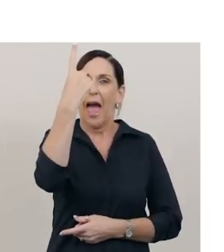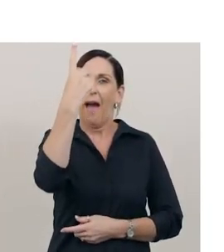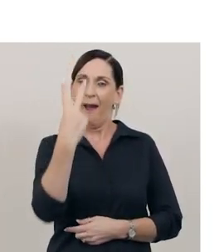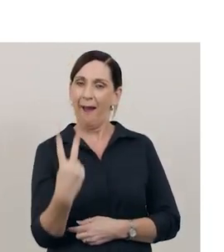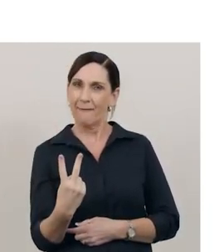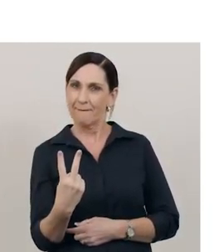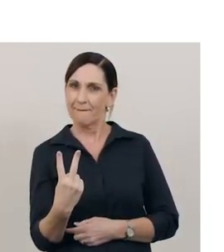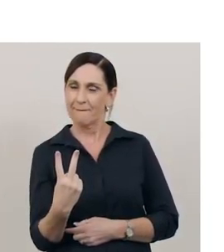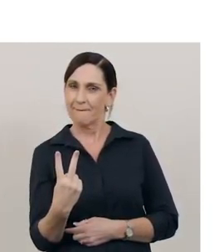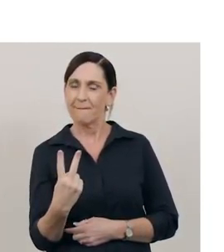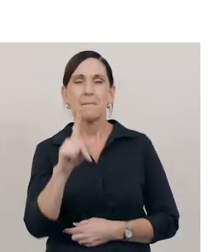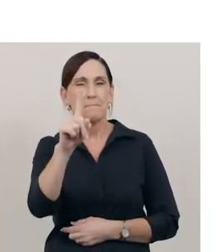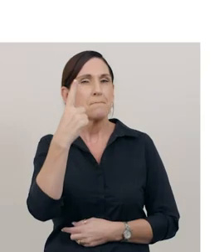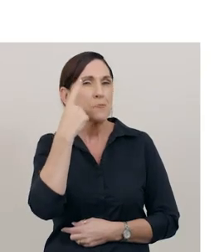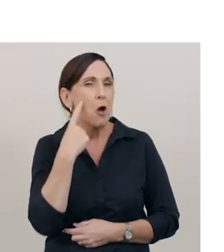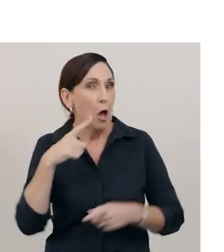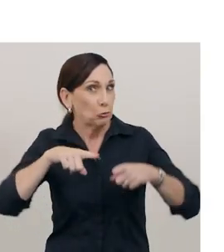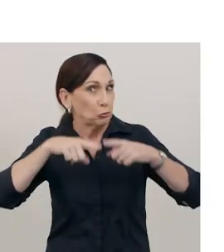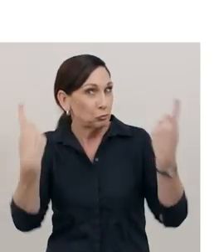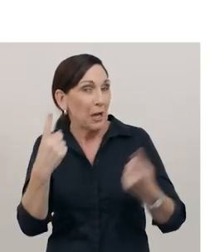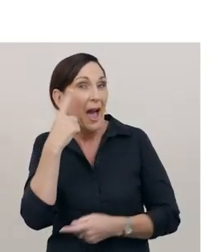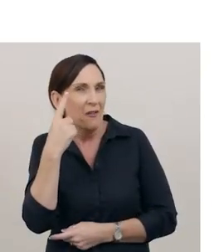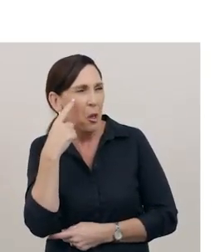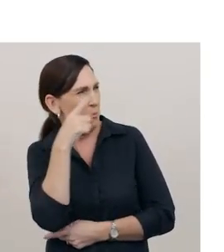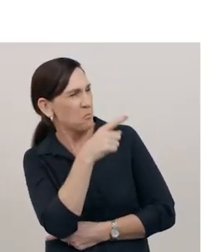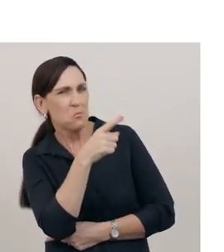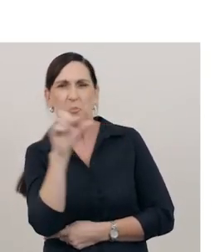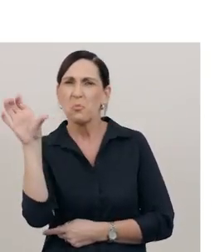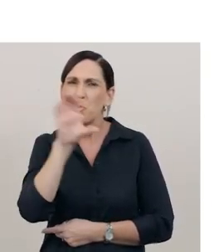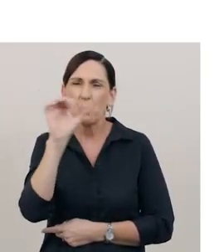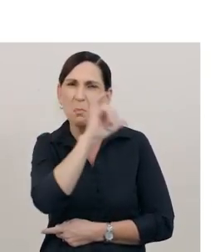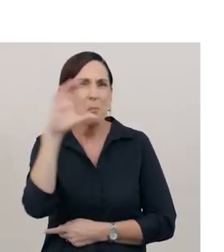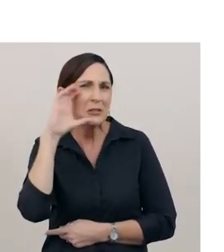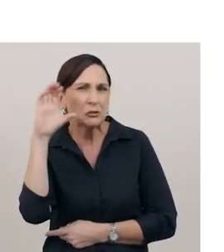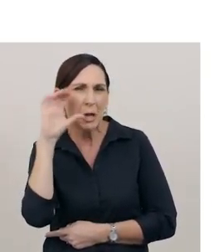Let’s try another. Which fraction is represented?